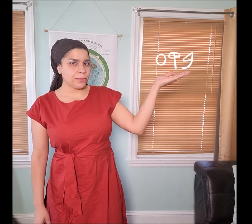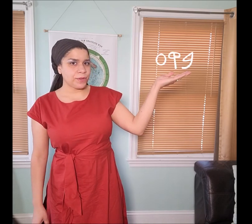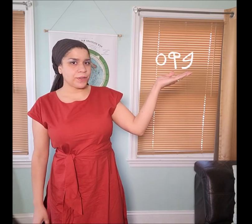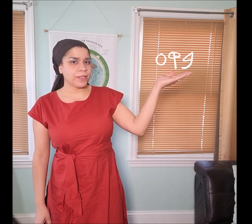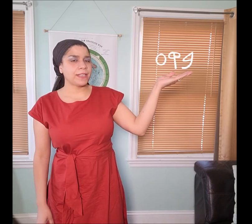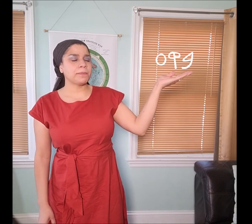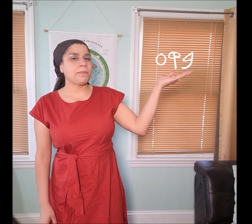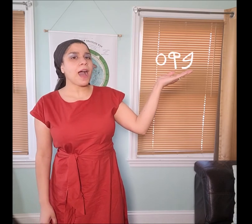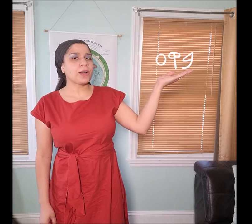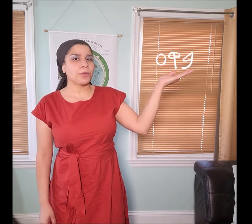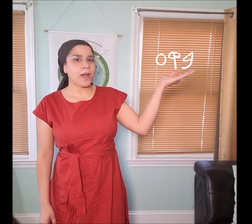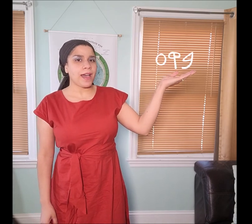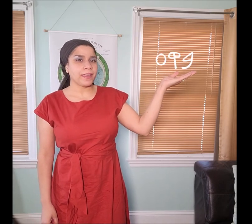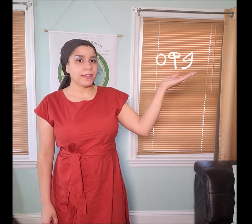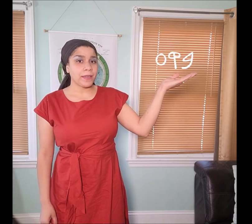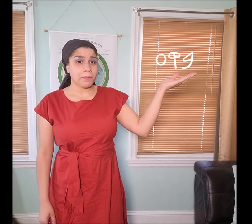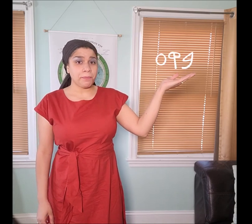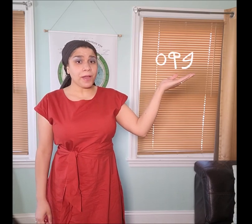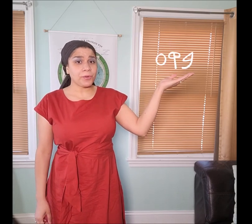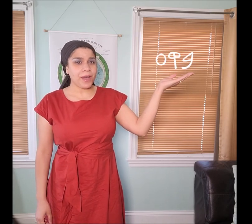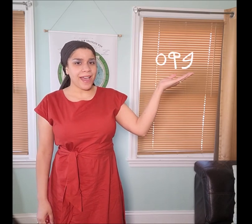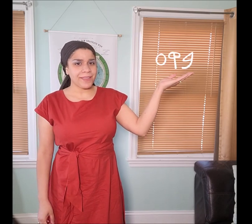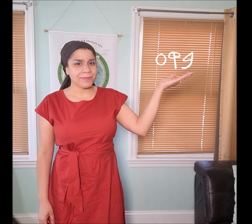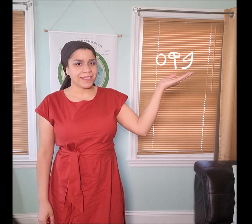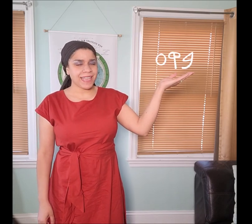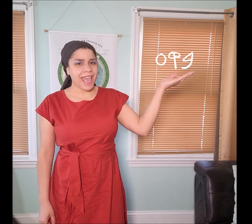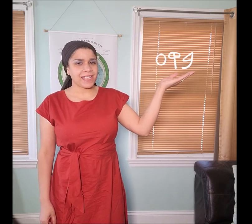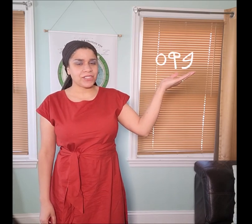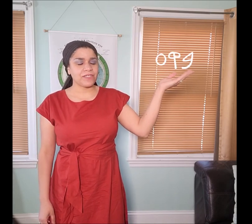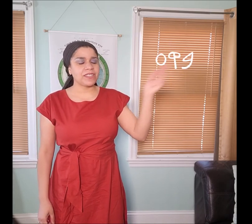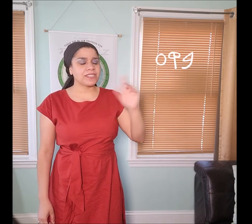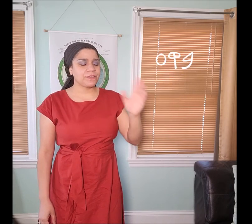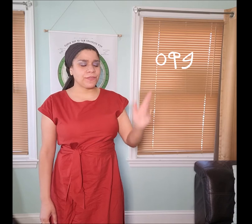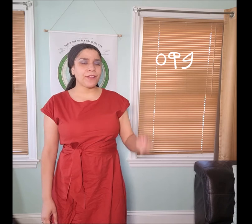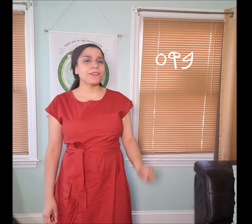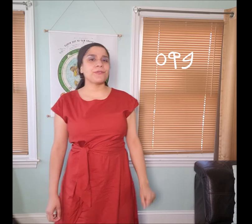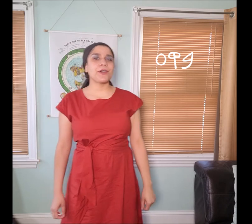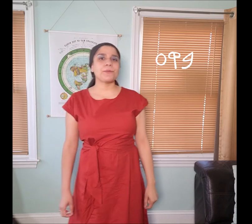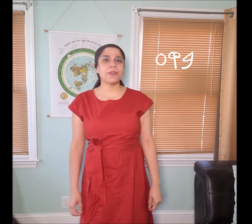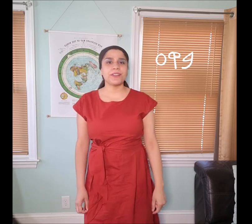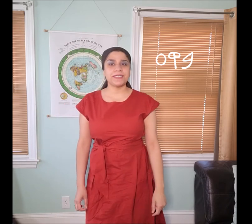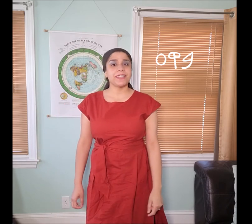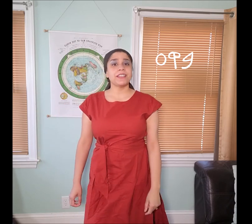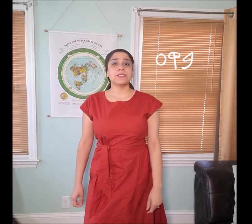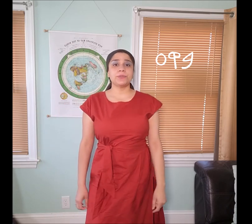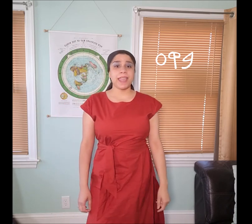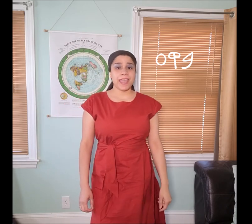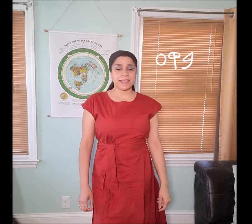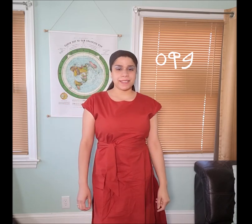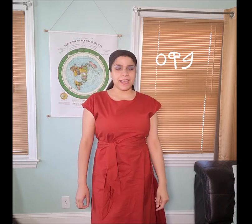word is “baqu’i” . "Baqu'i" means hatch. This is a very fun word to hand sign.